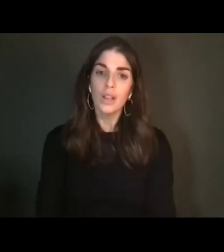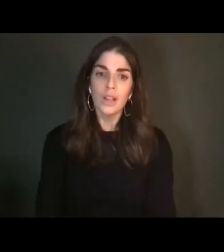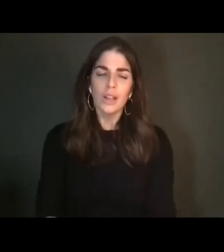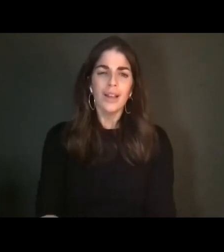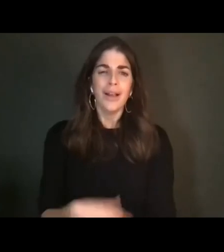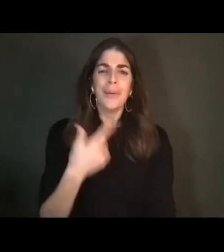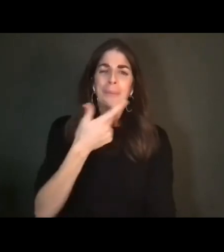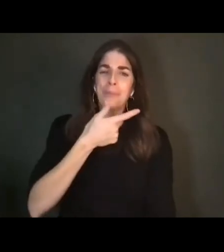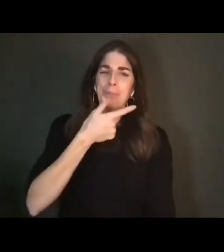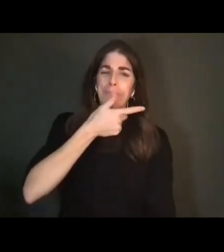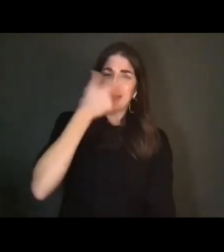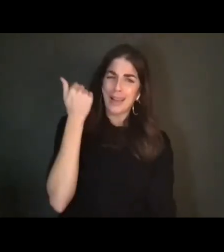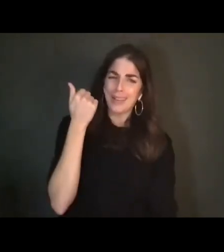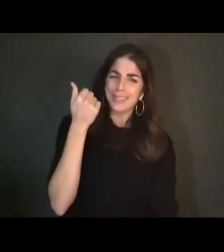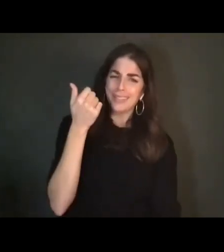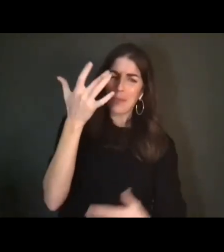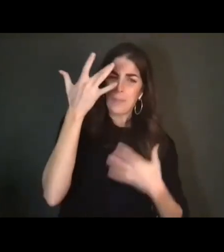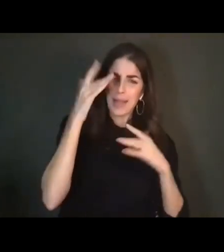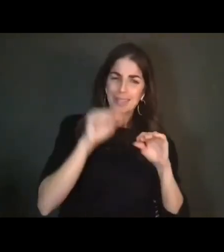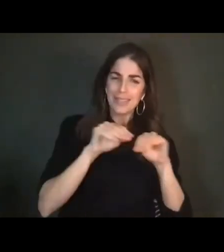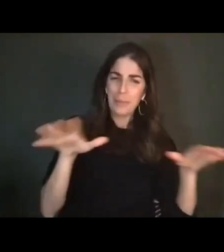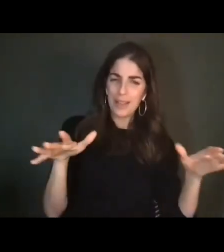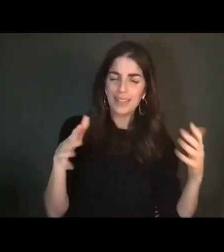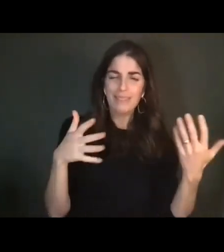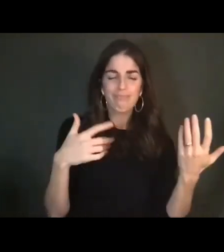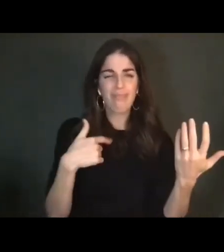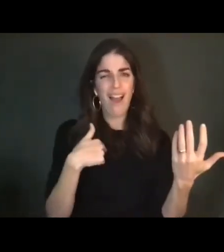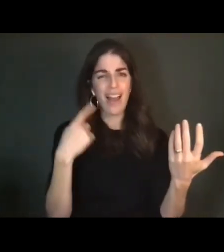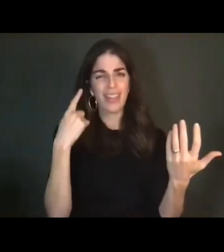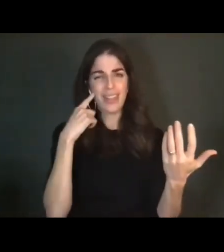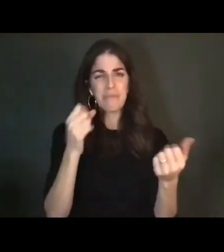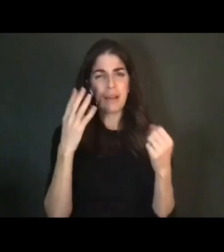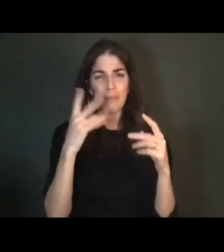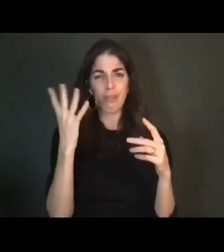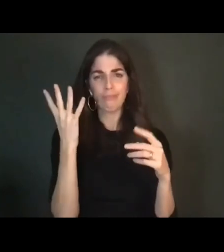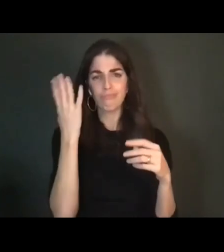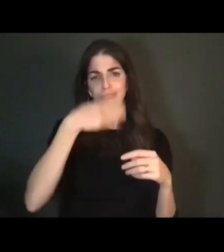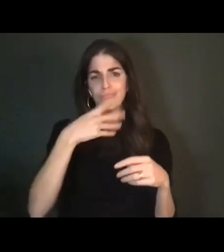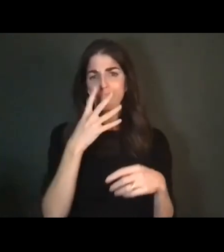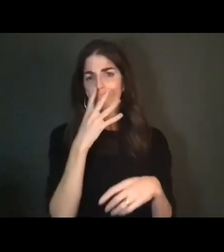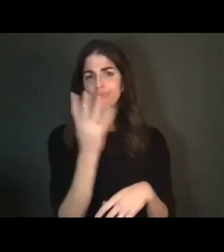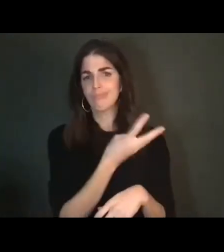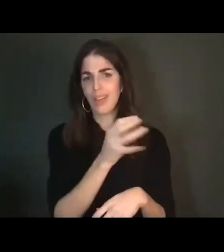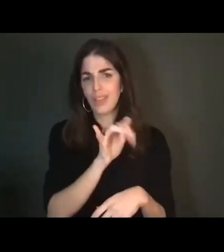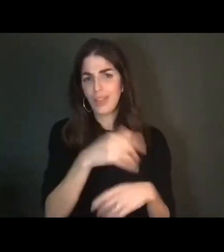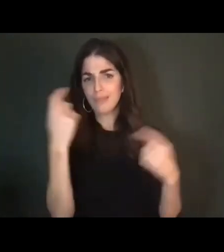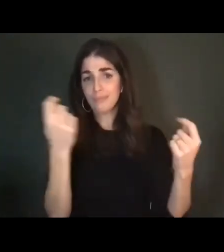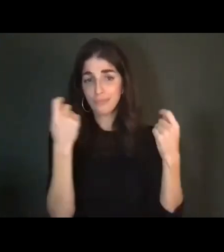has perhaps not received the conversation that it should. Um, my most heartfelt thanks